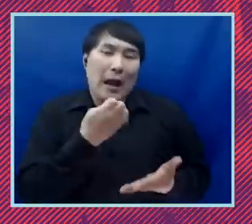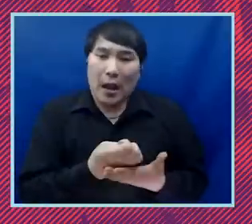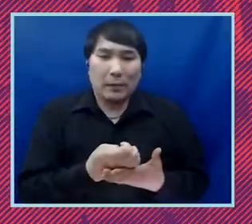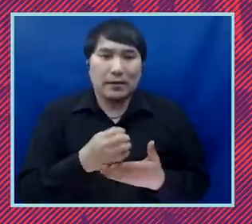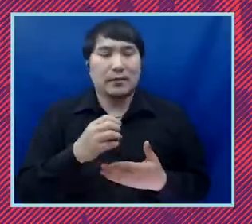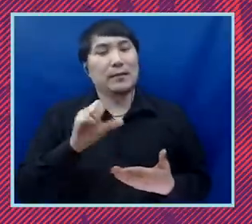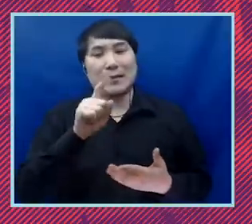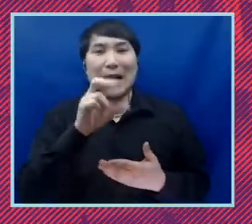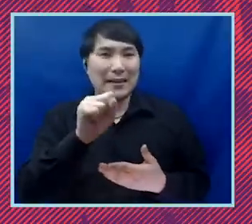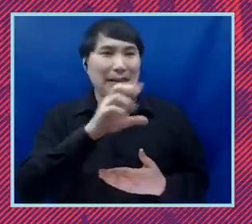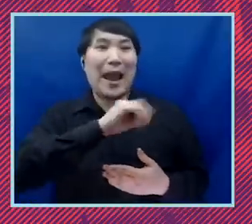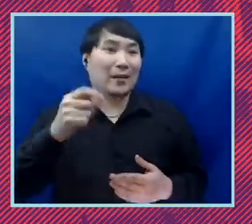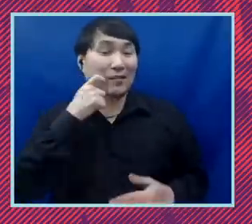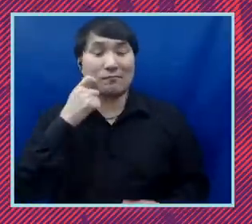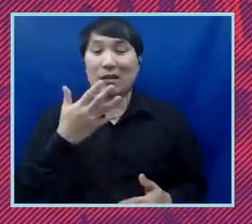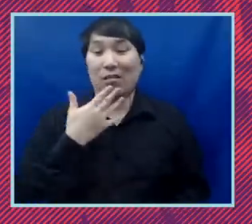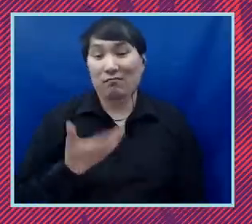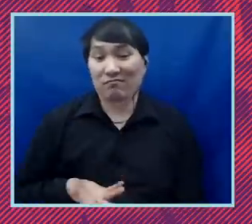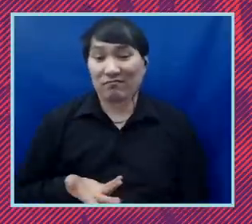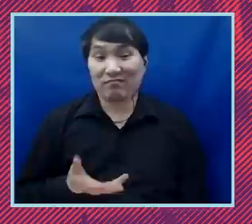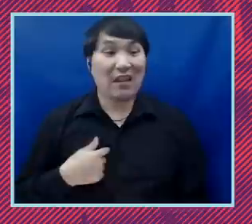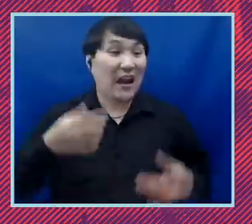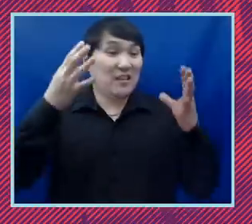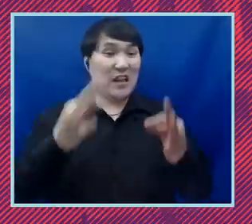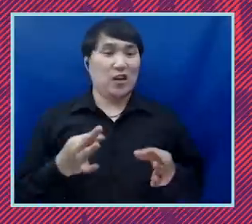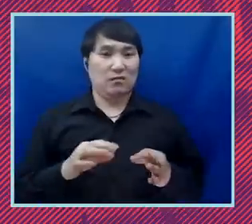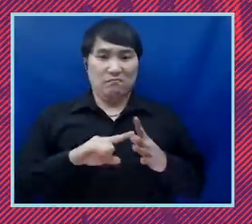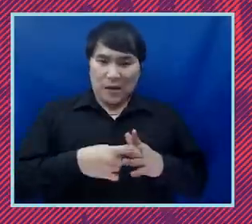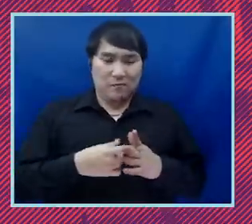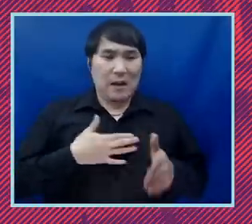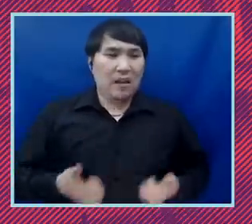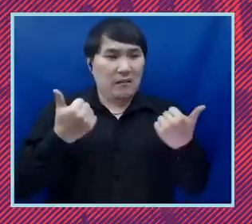of the color of our skin. And I decided very early on that I wanted to become a civil rights lawyer